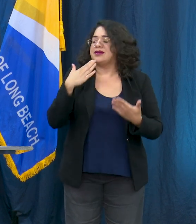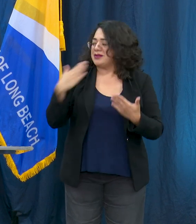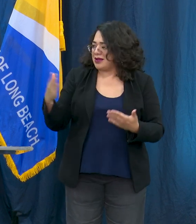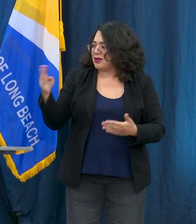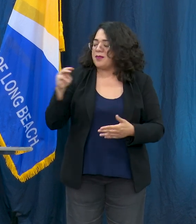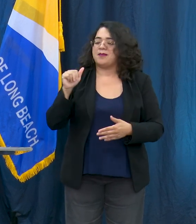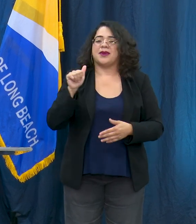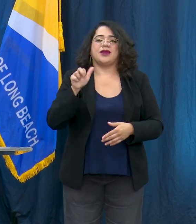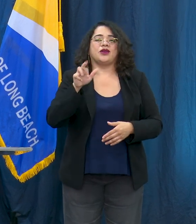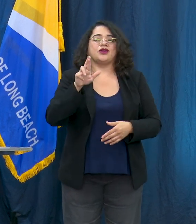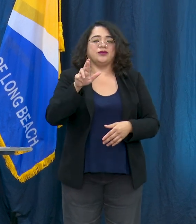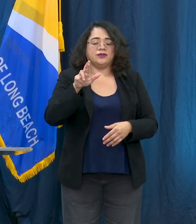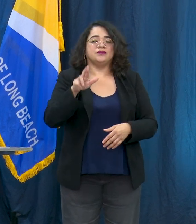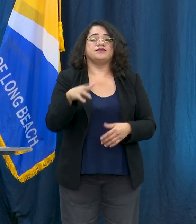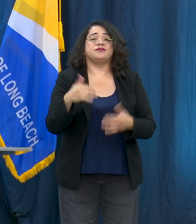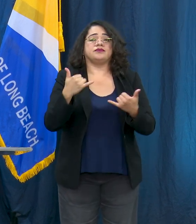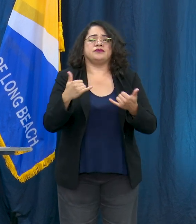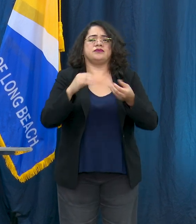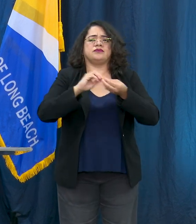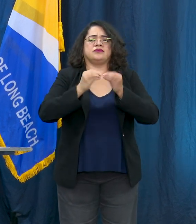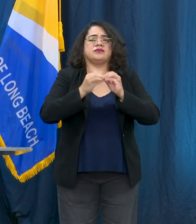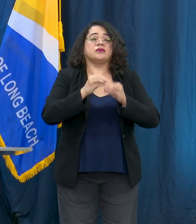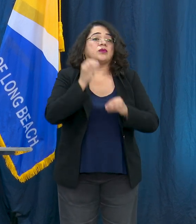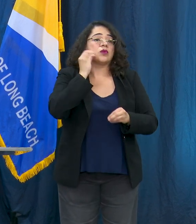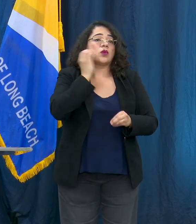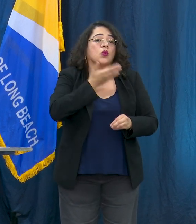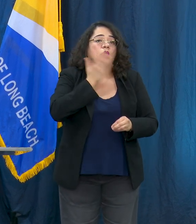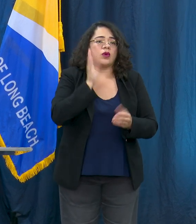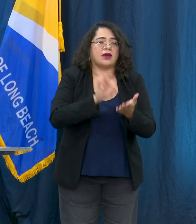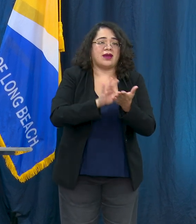today just speaking about the homeless count. The mayor shared a lot of